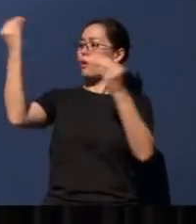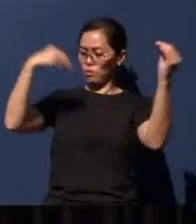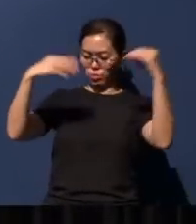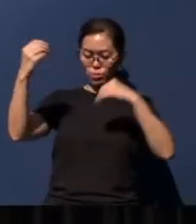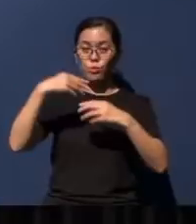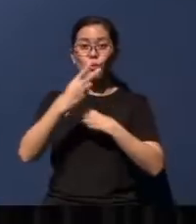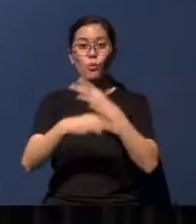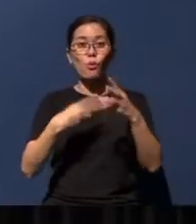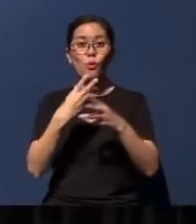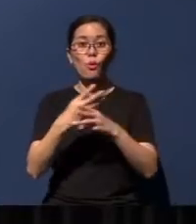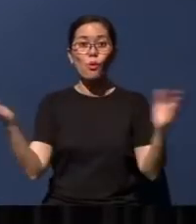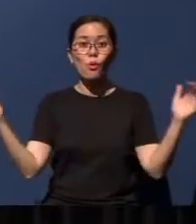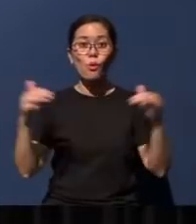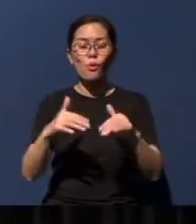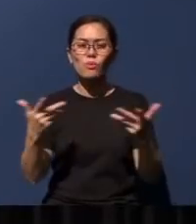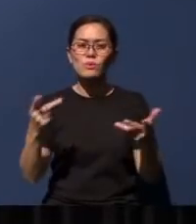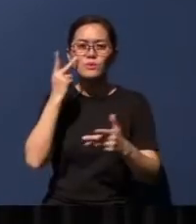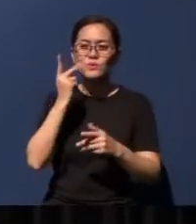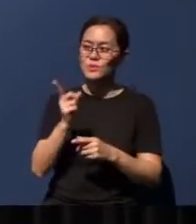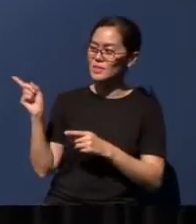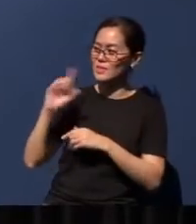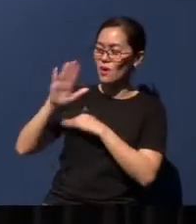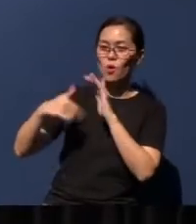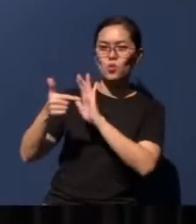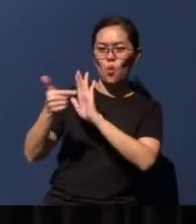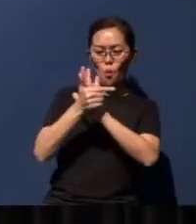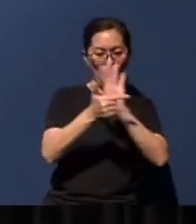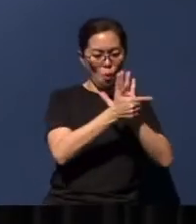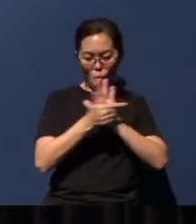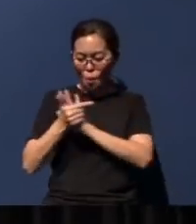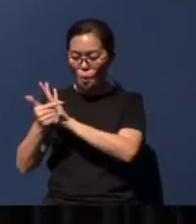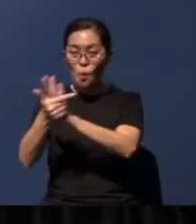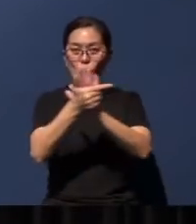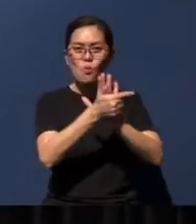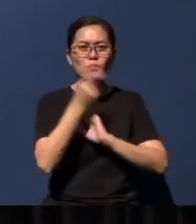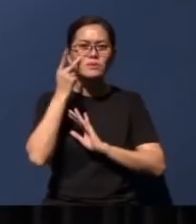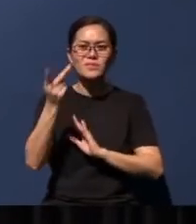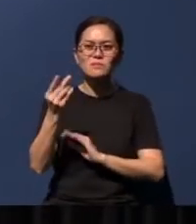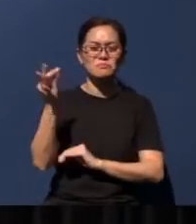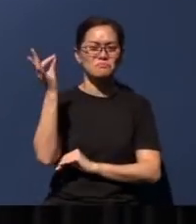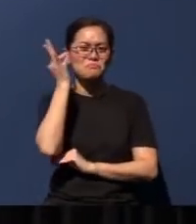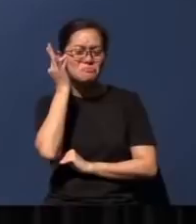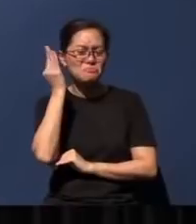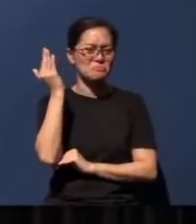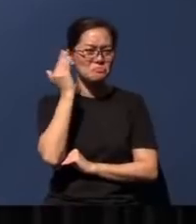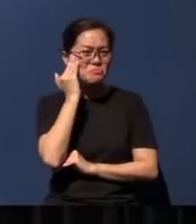You see, all these logos, they have become so familiar to us. And it is really not very